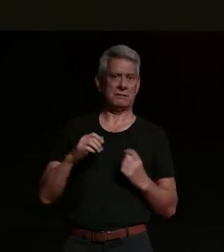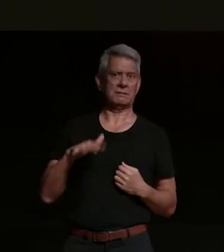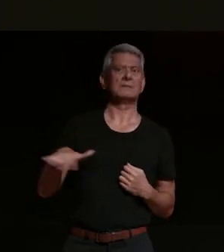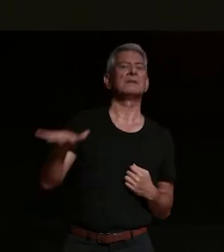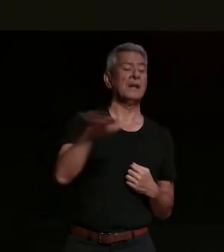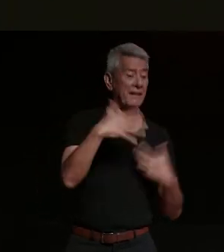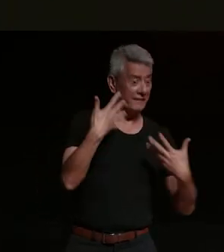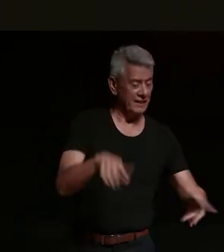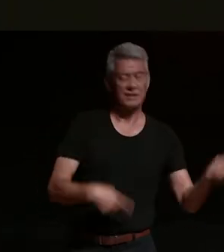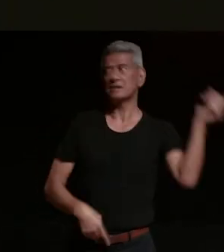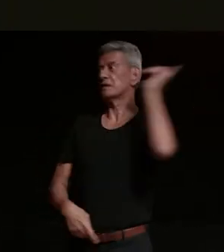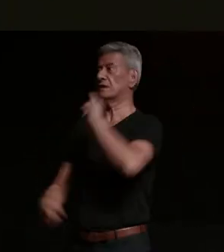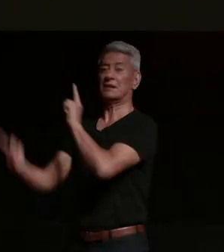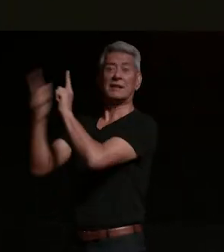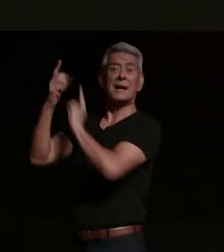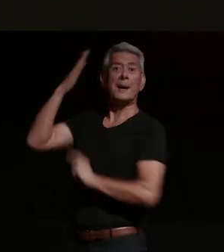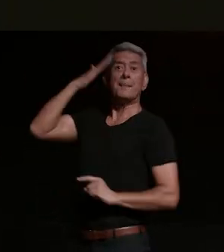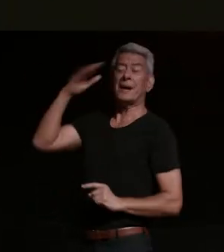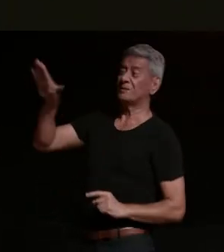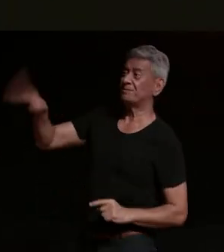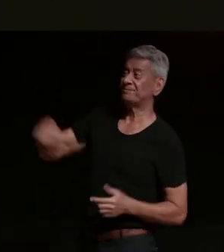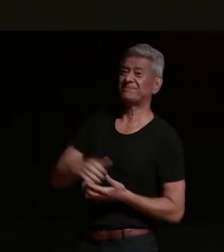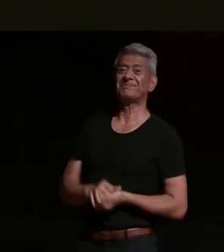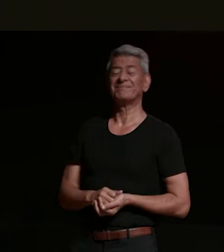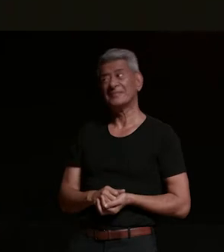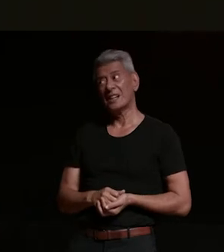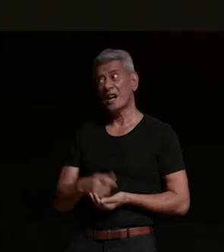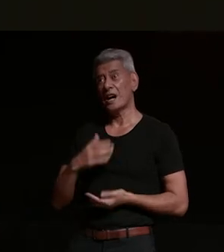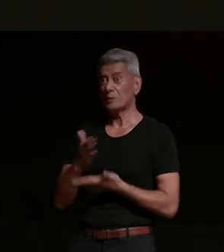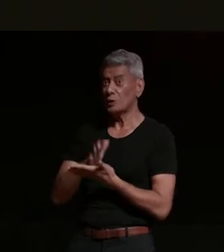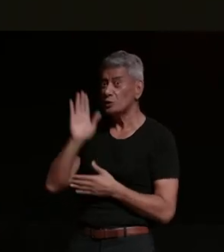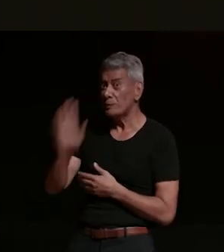said mom i said you know what i said i don't know about not riding a motorbike but i'm never [ __